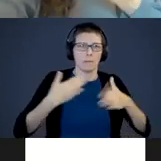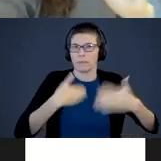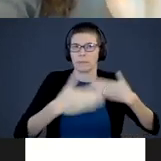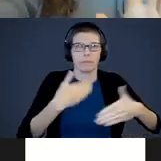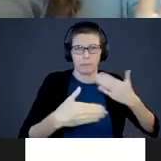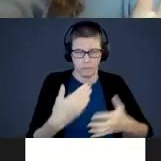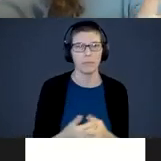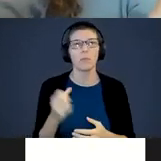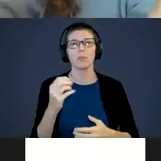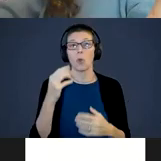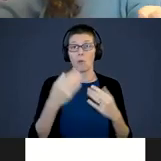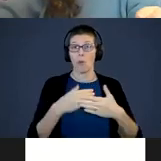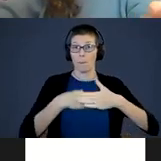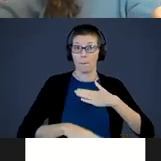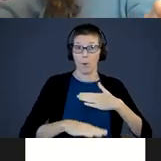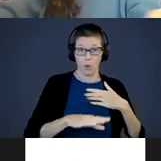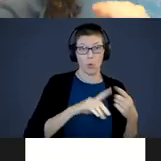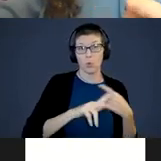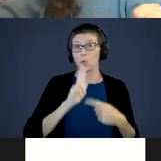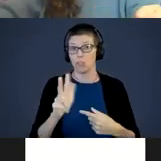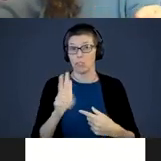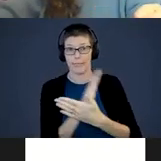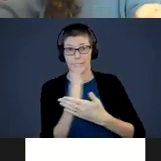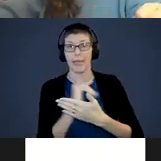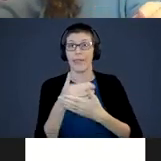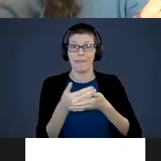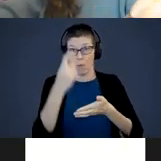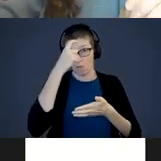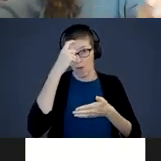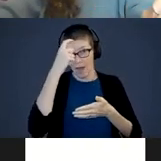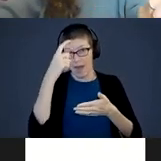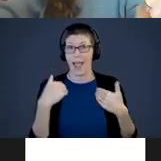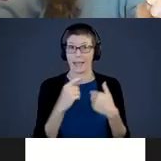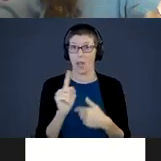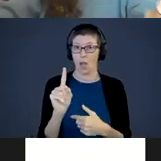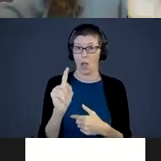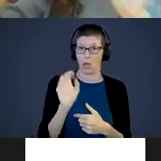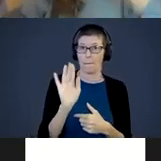So, from birth to age 3 that infant brain goes having a 100 billion brain cells that